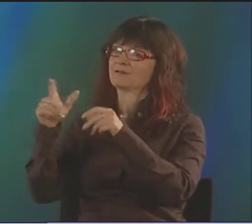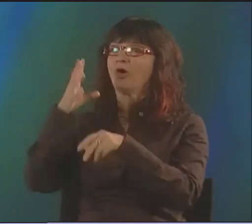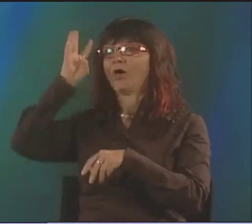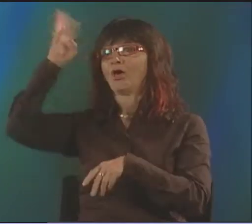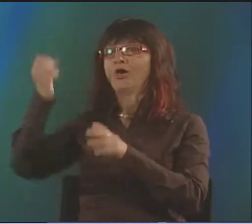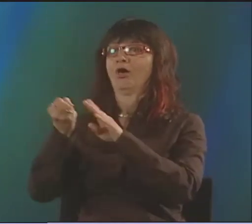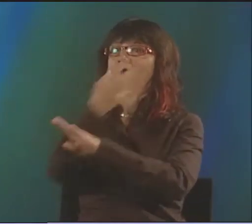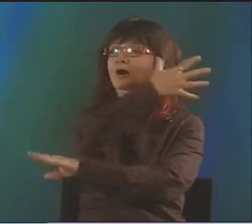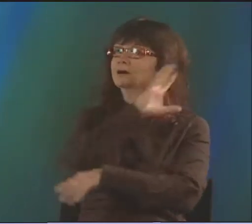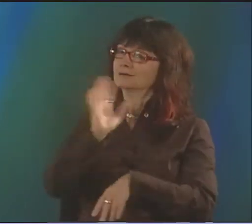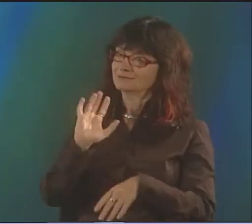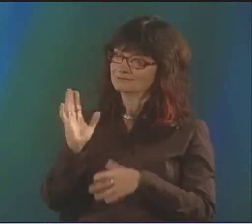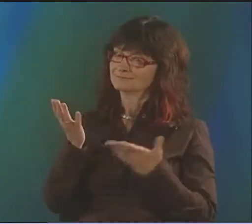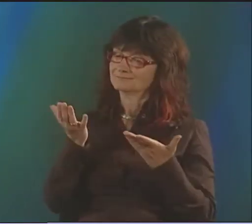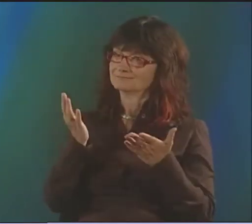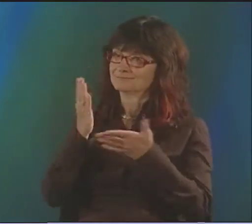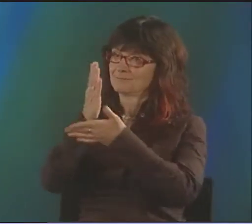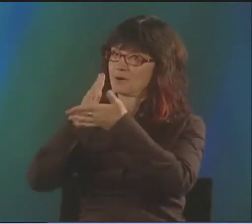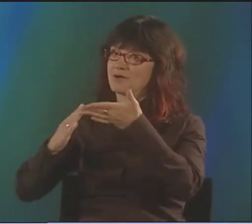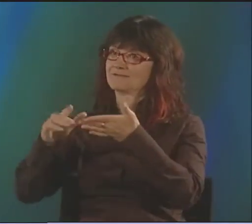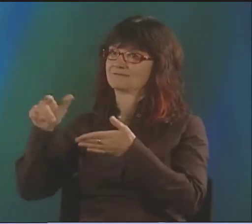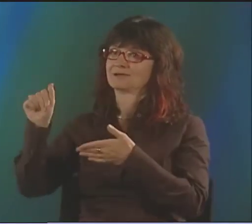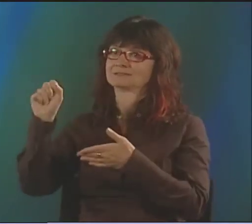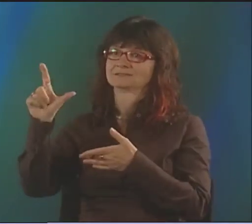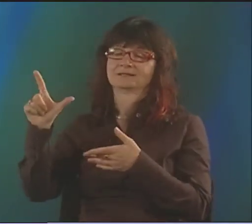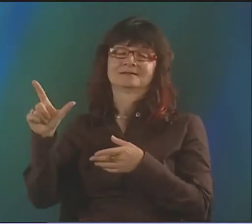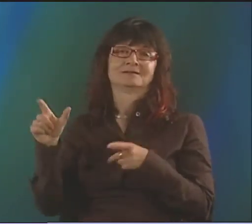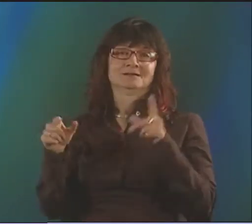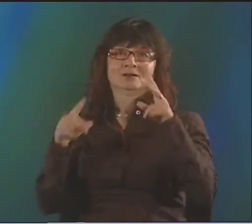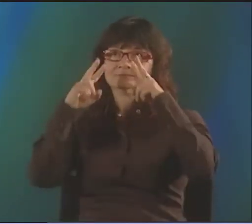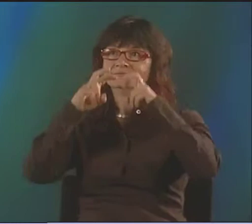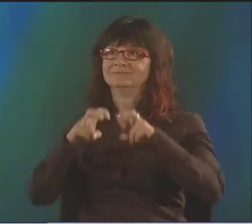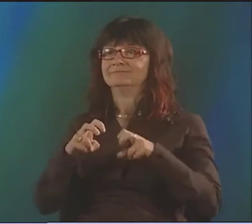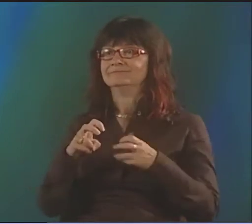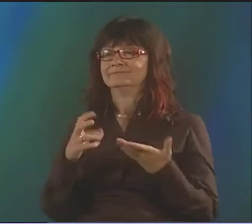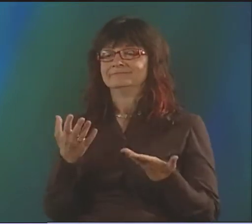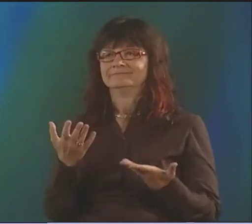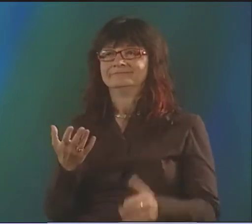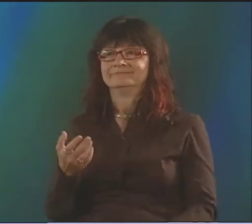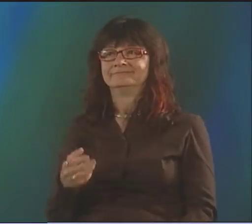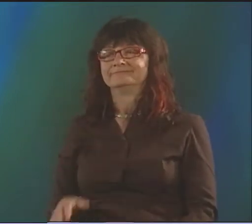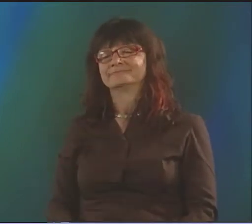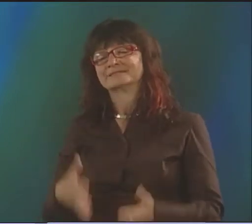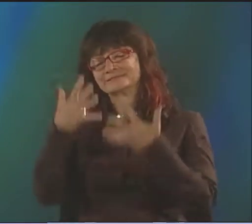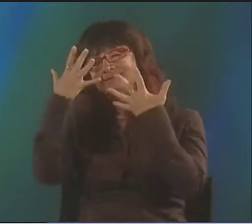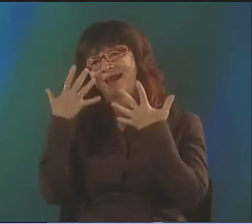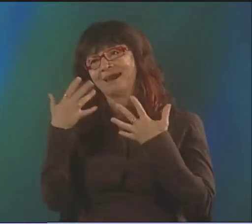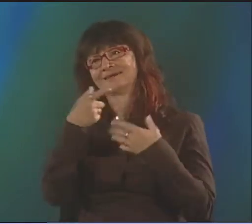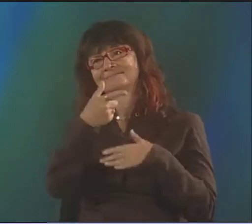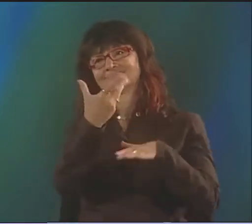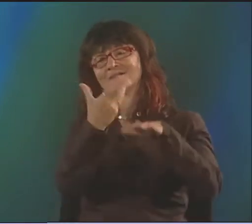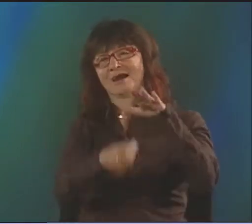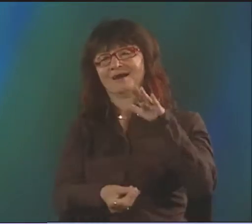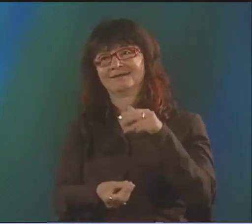AND THAT POETRY COULD BE PART OF ASL, AND THIS WASN'T JUST THIS CRAZY FLY-BY-NIGHT IDEA WE WERE COMING UP WITH,